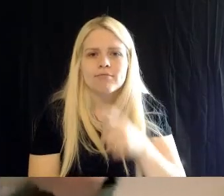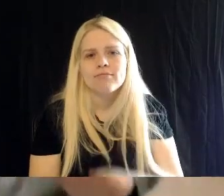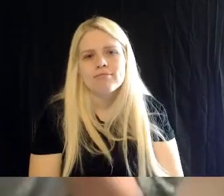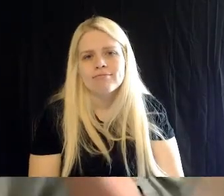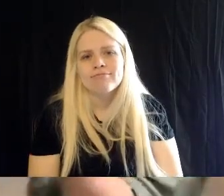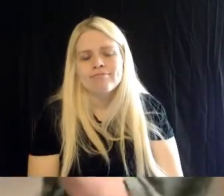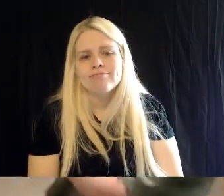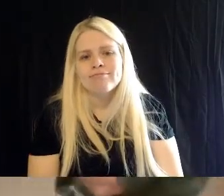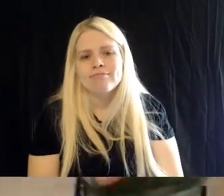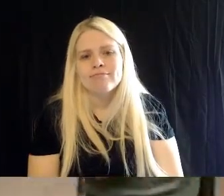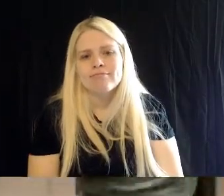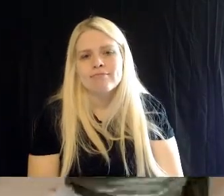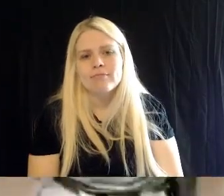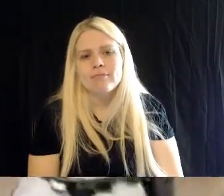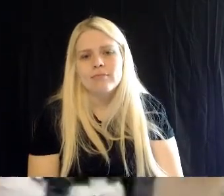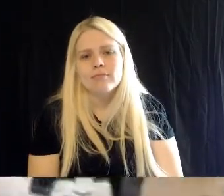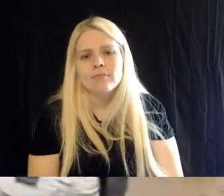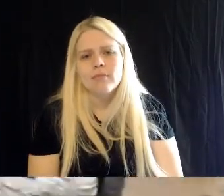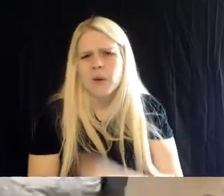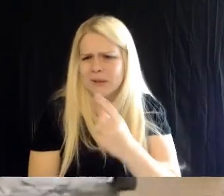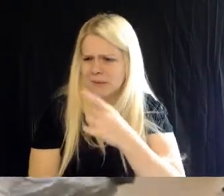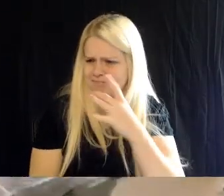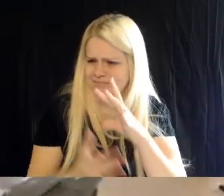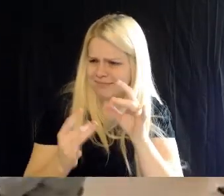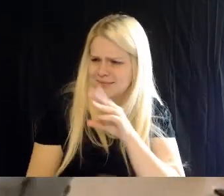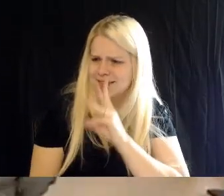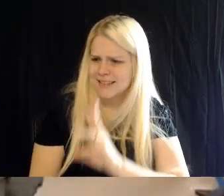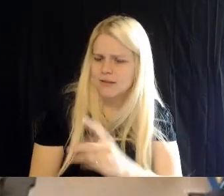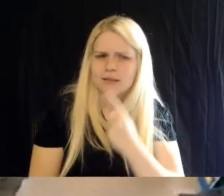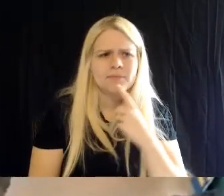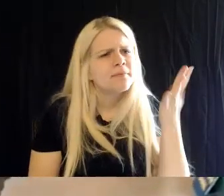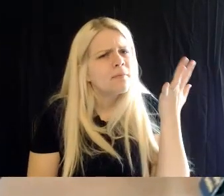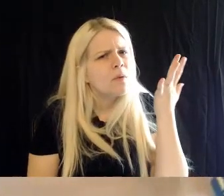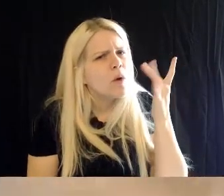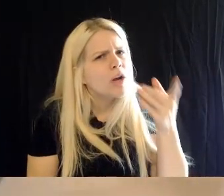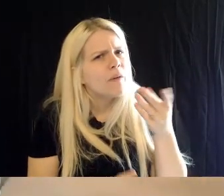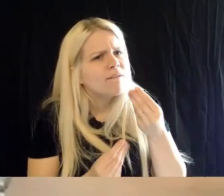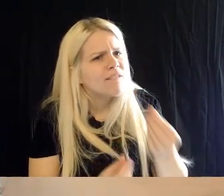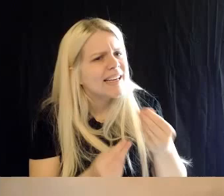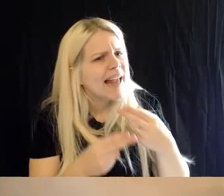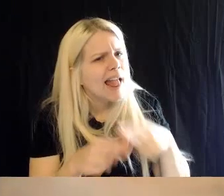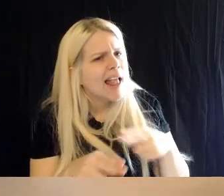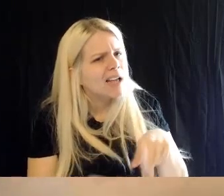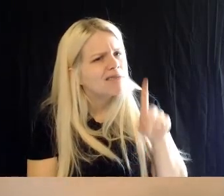Brad: Now, a little six-year-old asked why you feed the birds hard-boiled eggs?